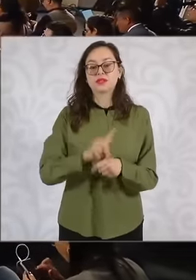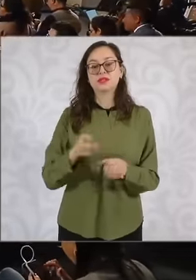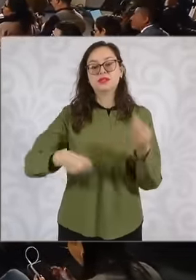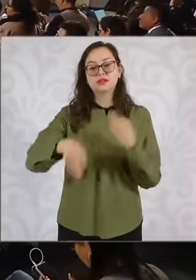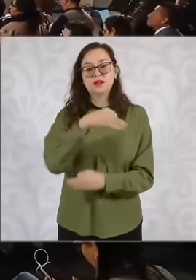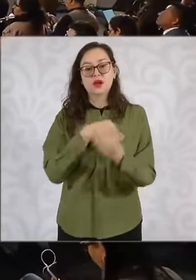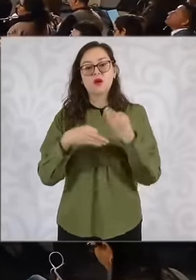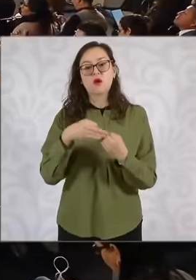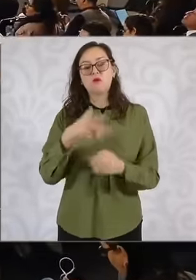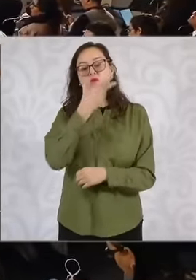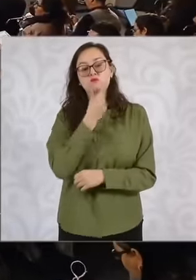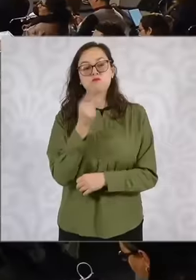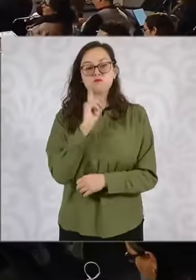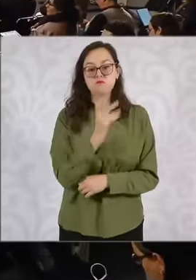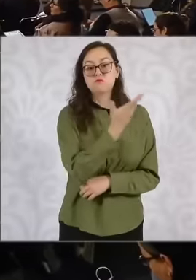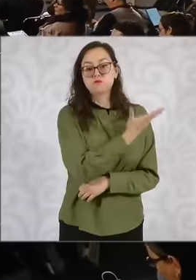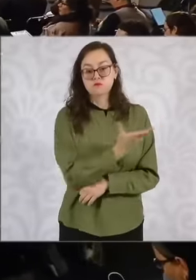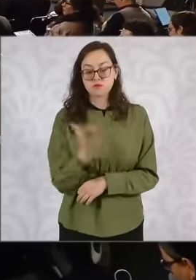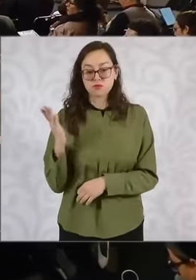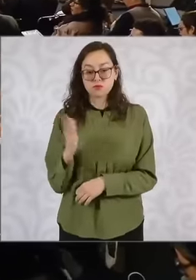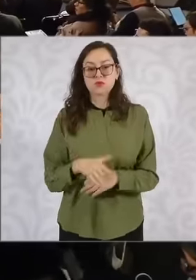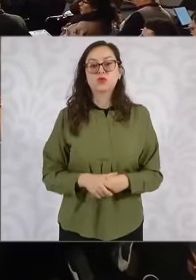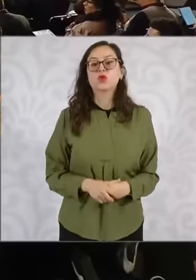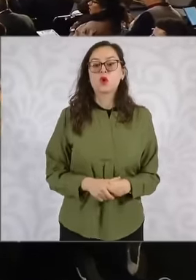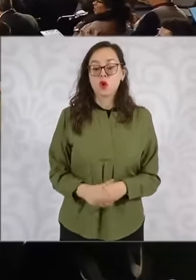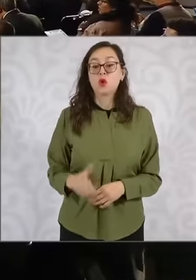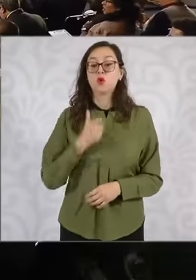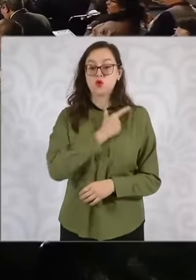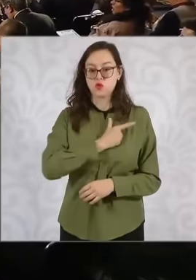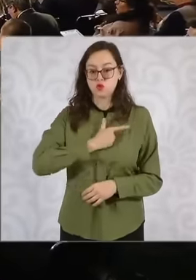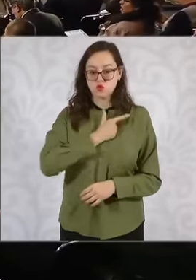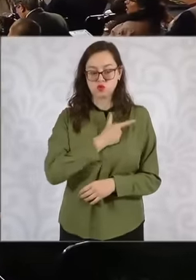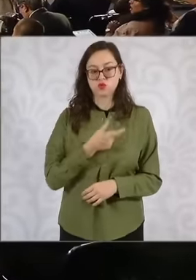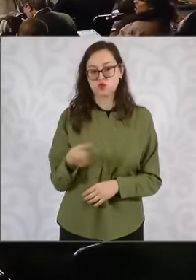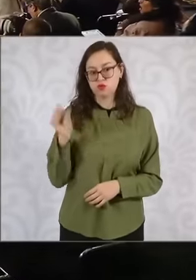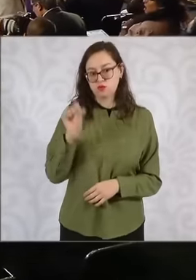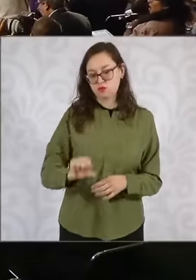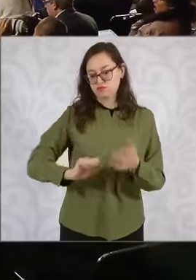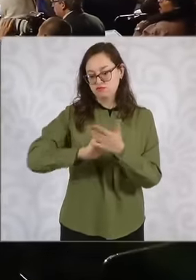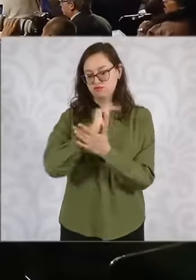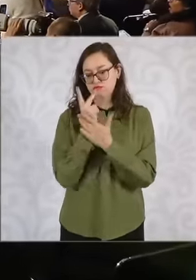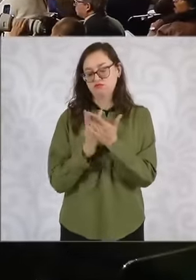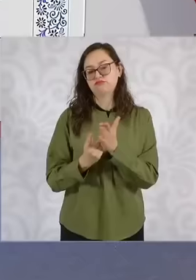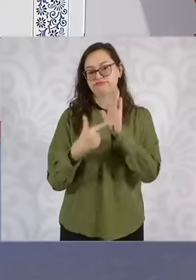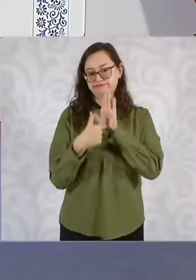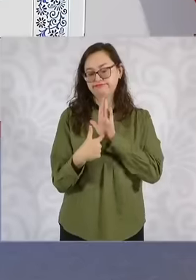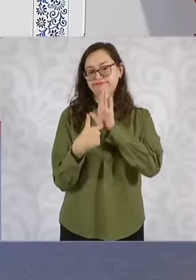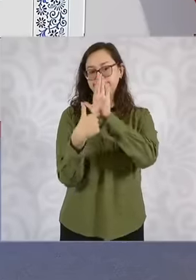great pleasure of presenting one of the priority programs of the government of Mexico headed